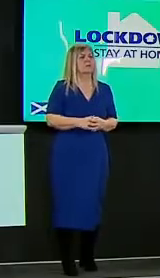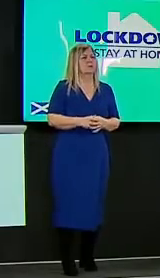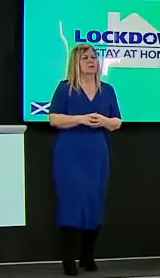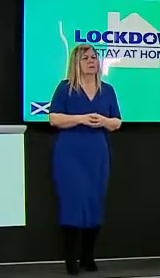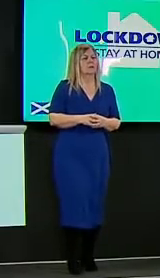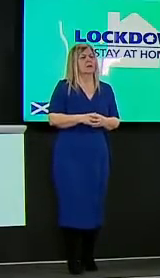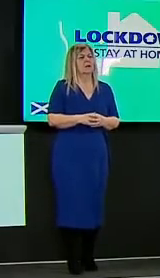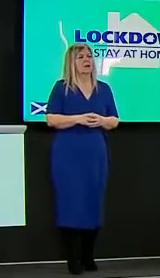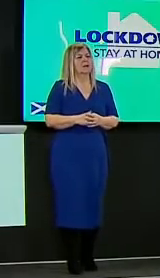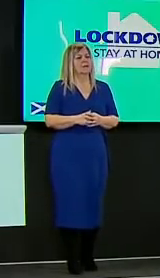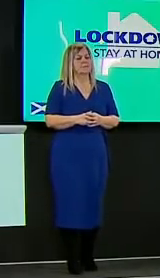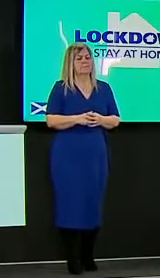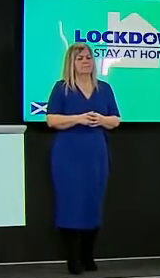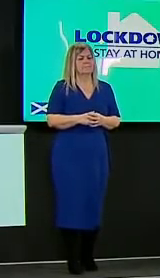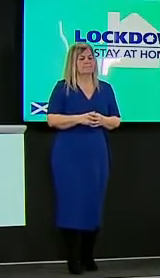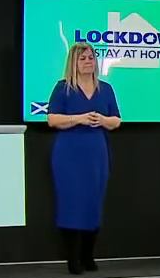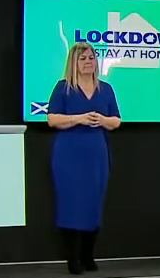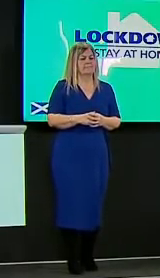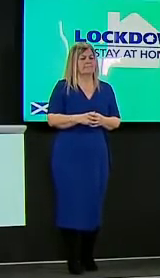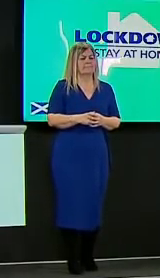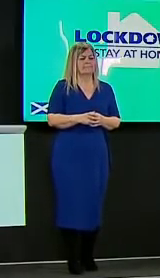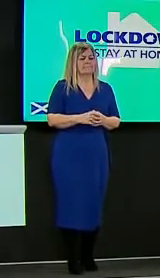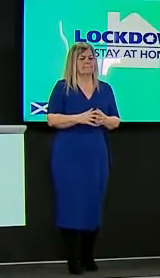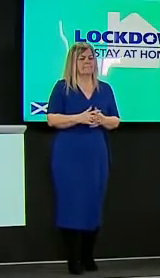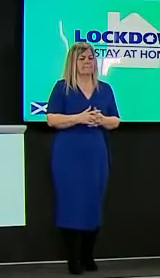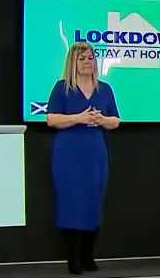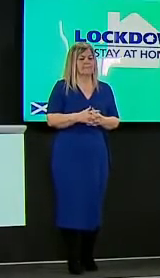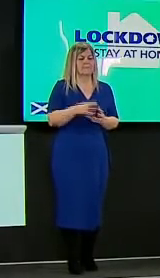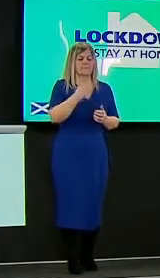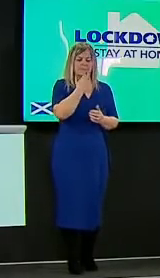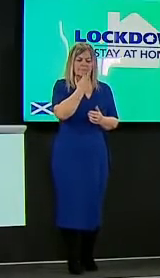hi there thanks very much just to follow on from what was just said there about the brazilian